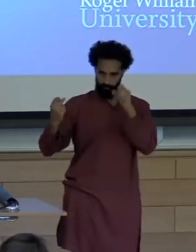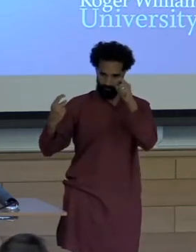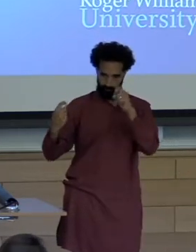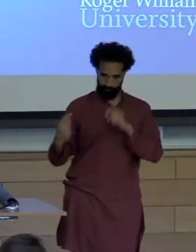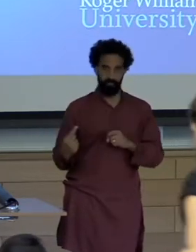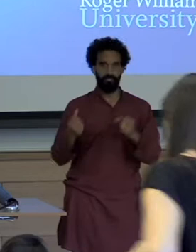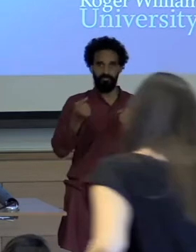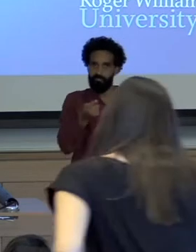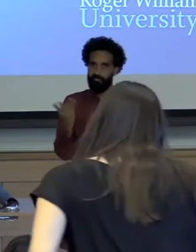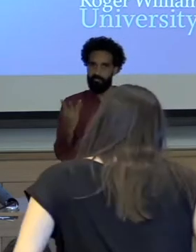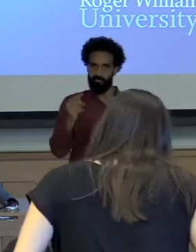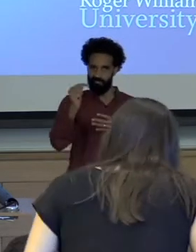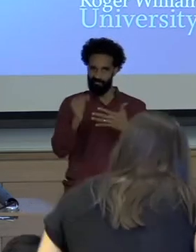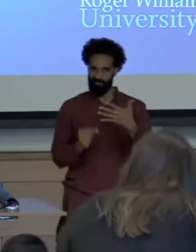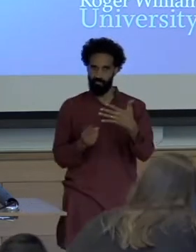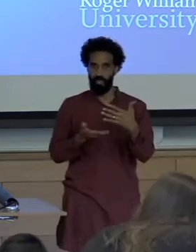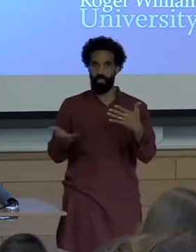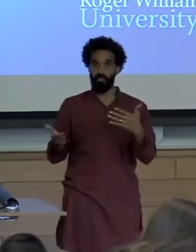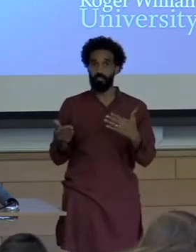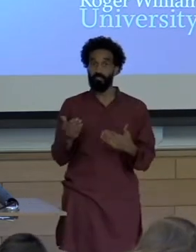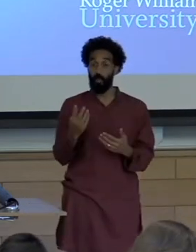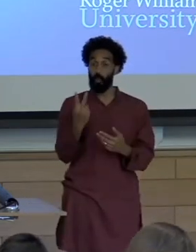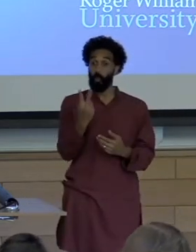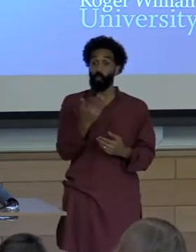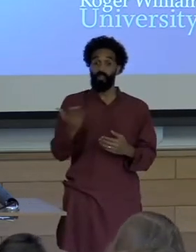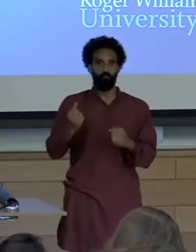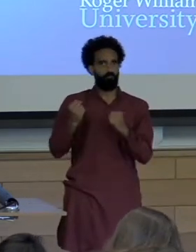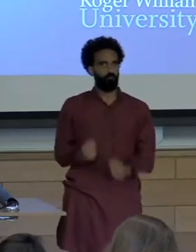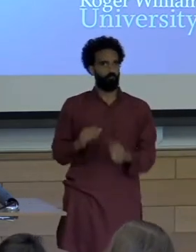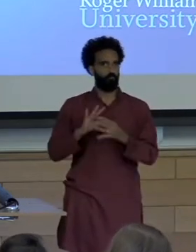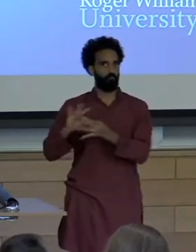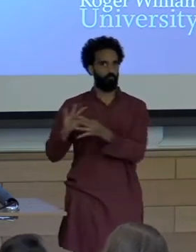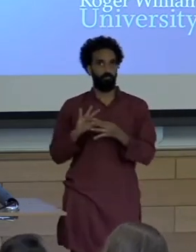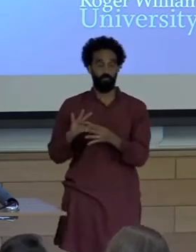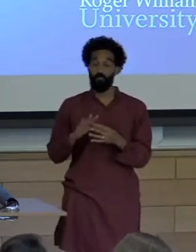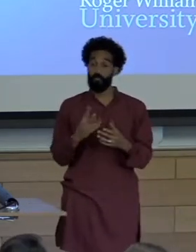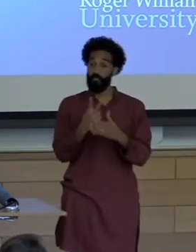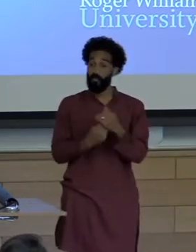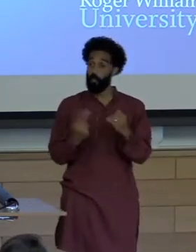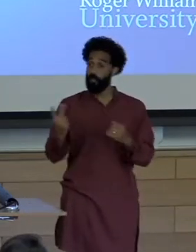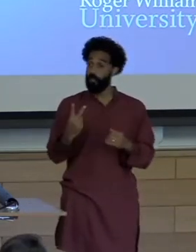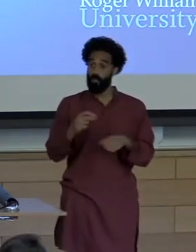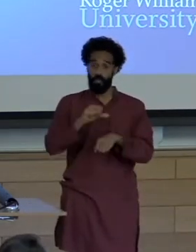more than two things but two specific things we had both worked for the news agency Reuters and